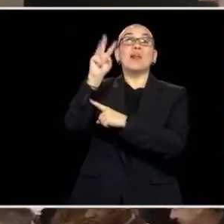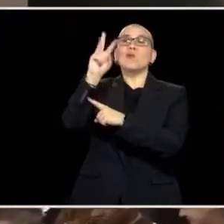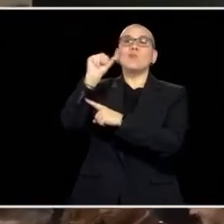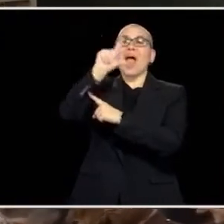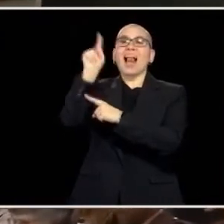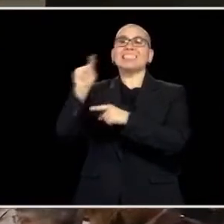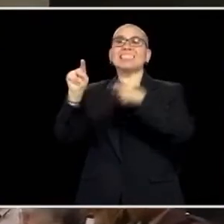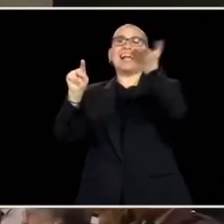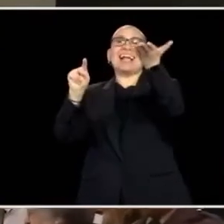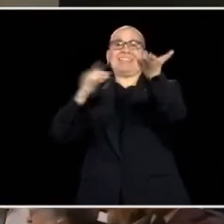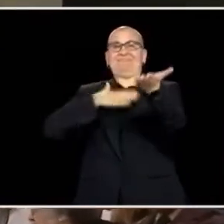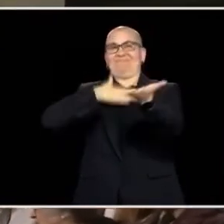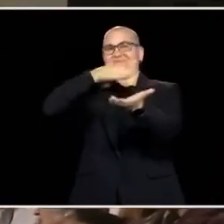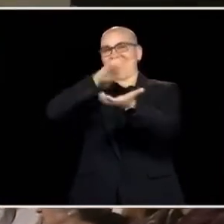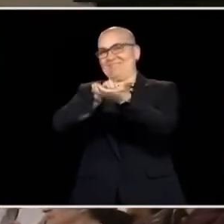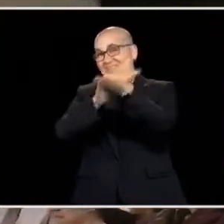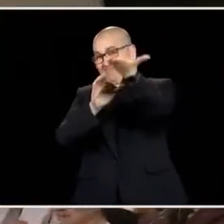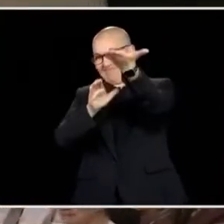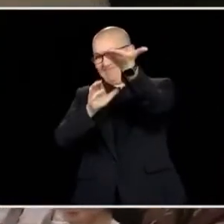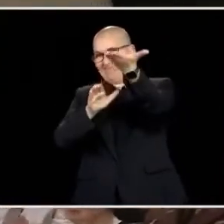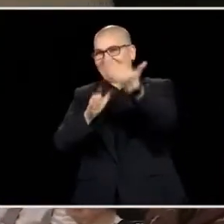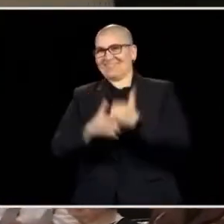WALZ.